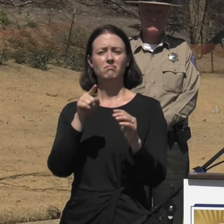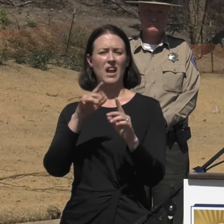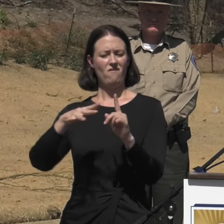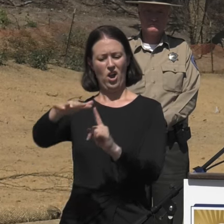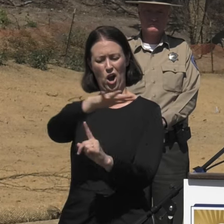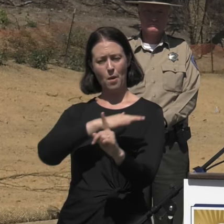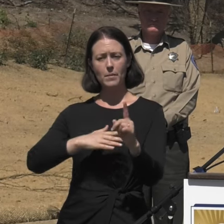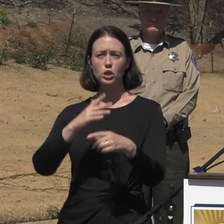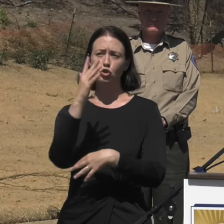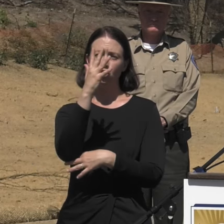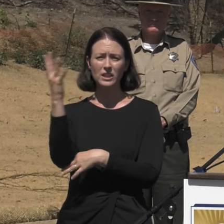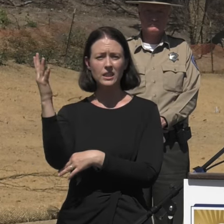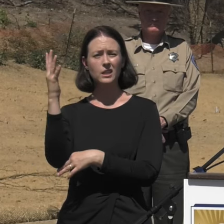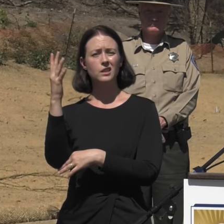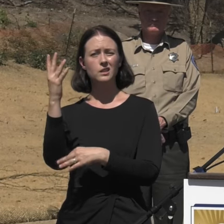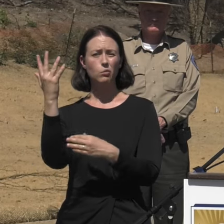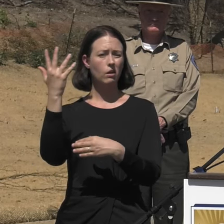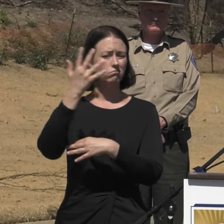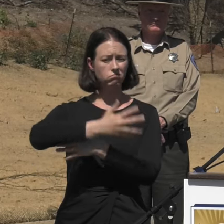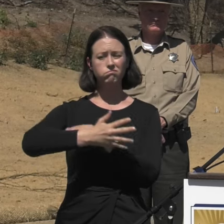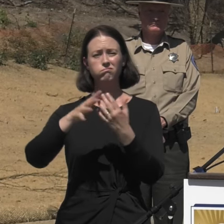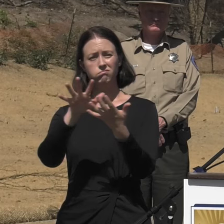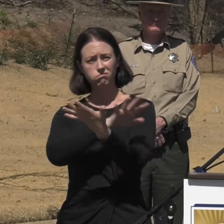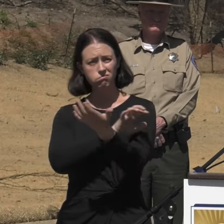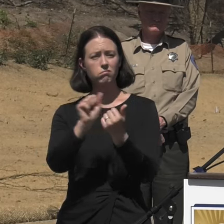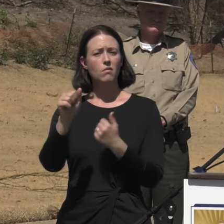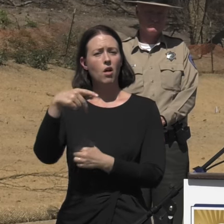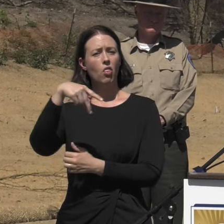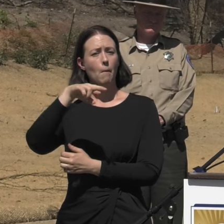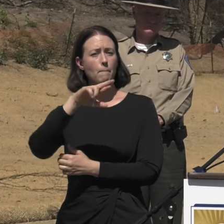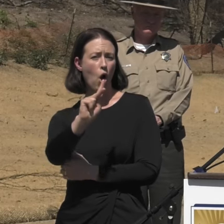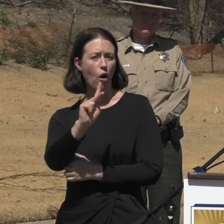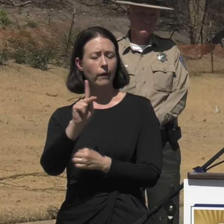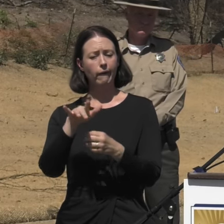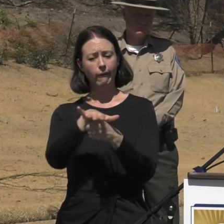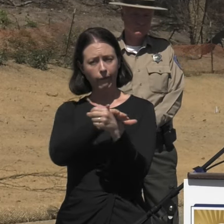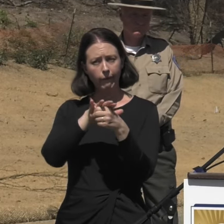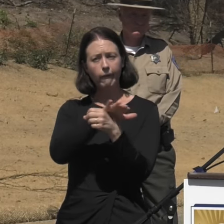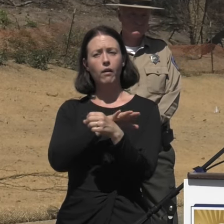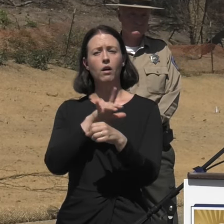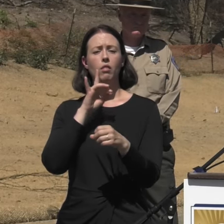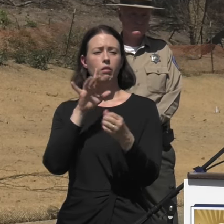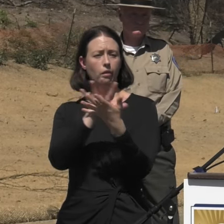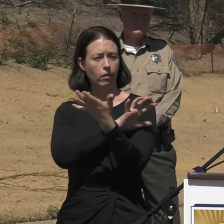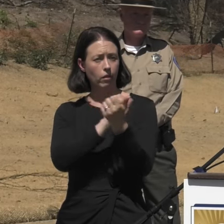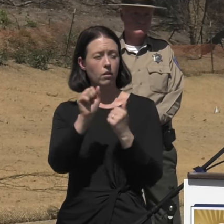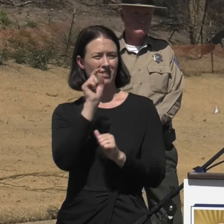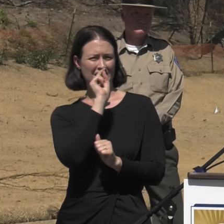the trees that were destroyed in this area, the parkland that has been devastated by it, all taking a tremendous amount of time, and